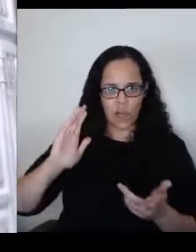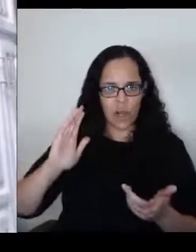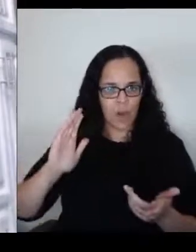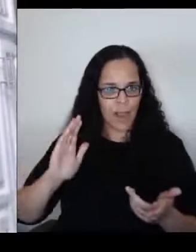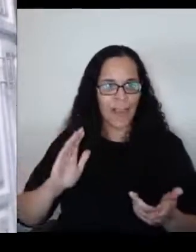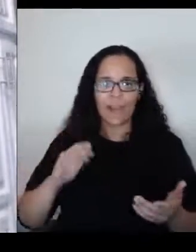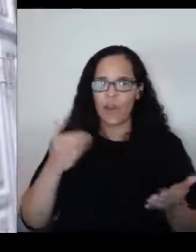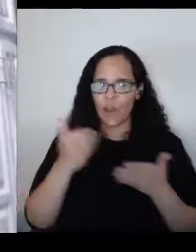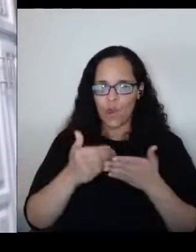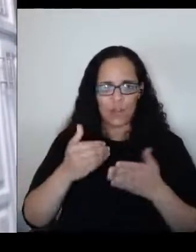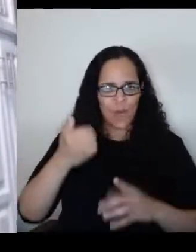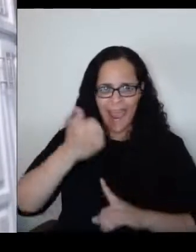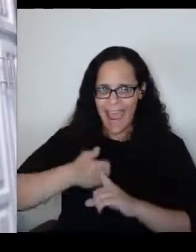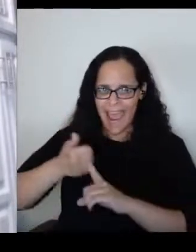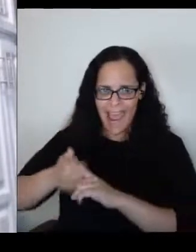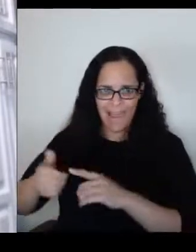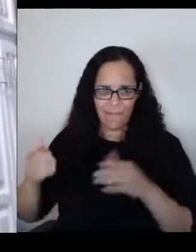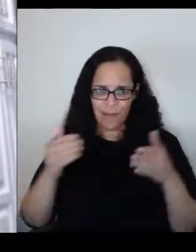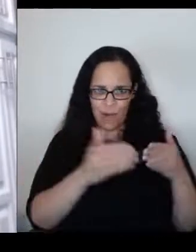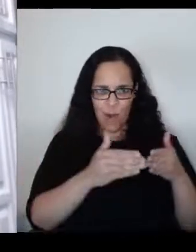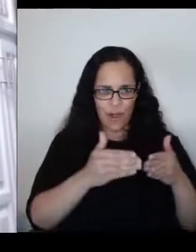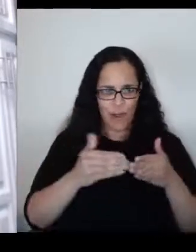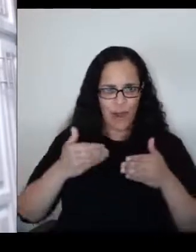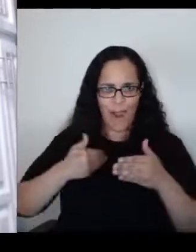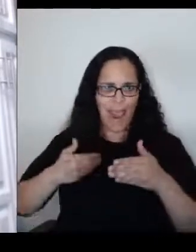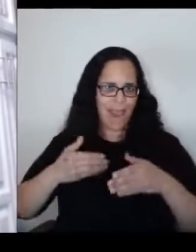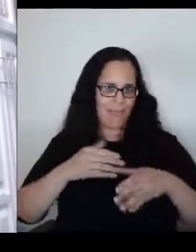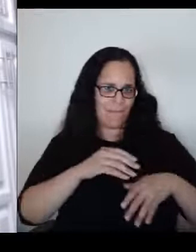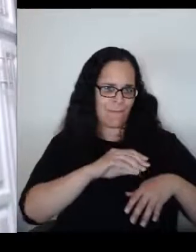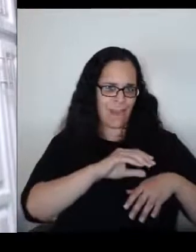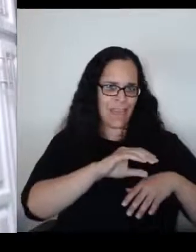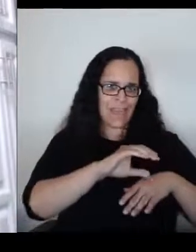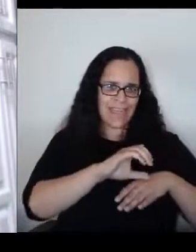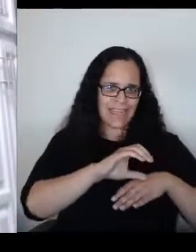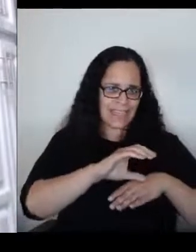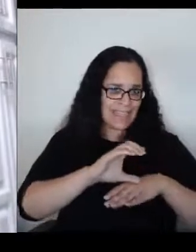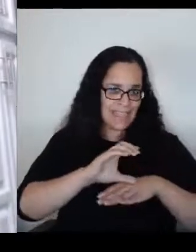and at that time, every time I walked my dog,